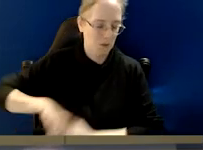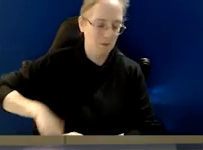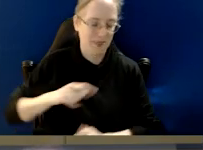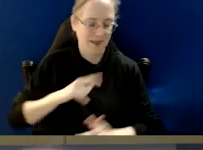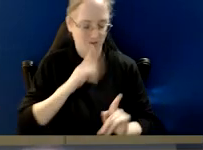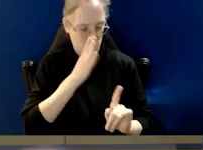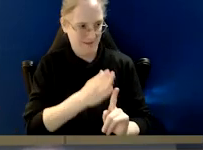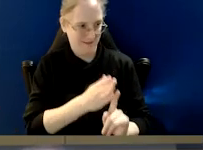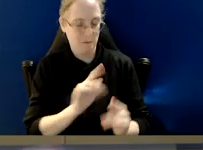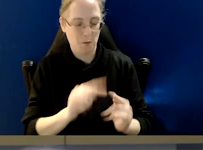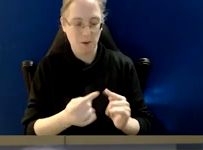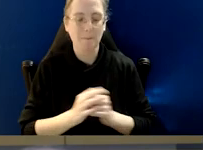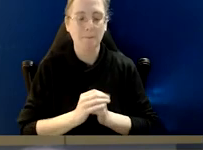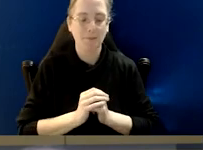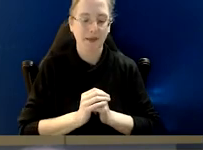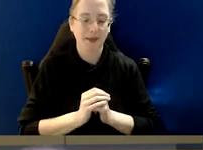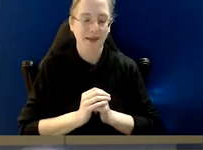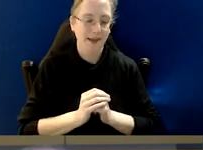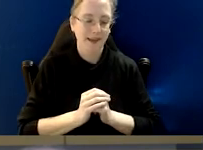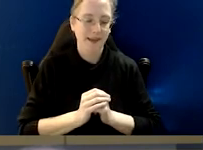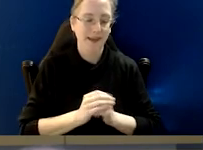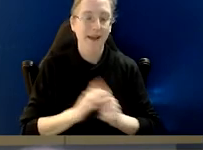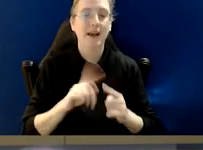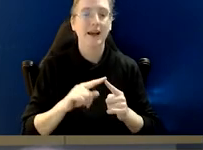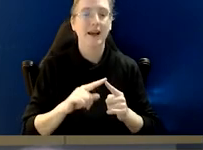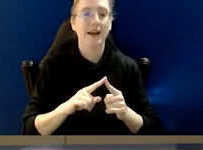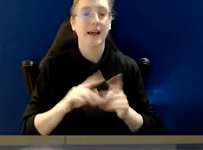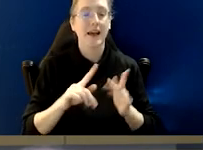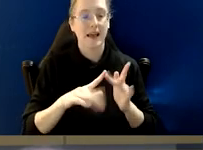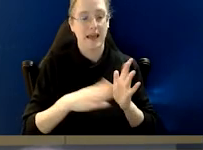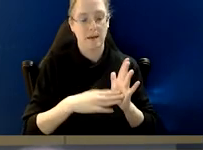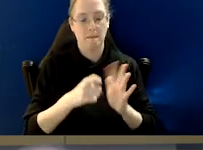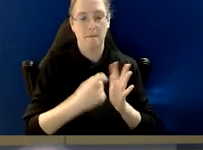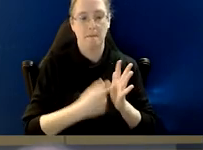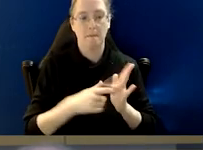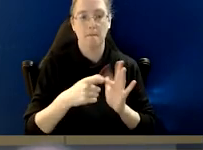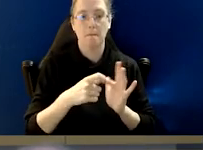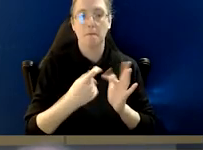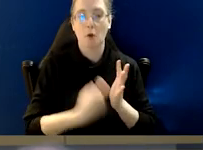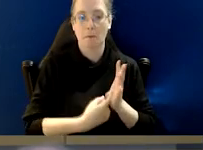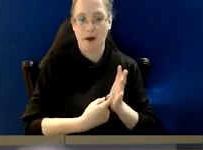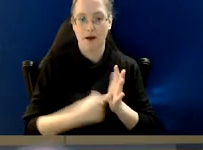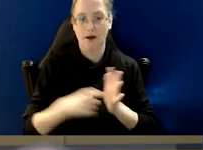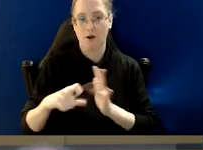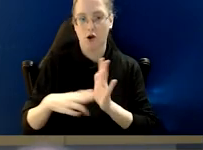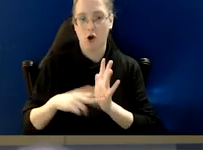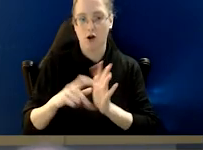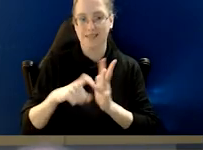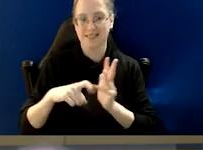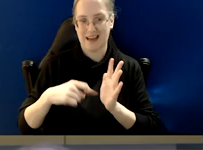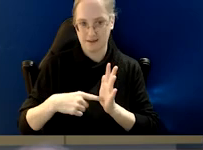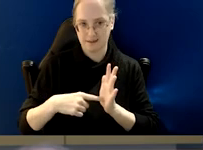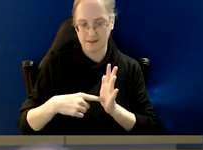But improper conduct I think is a particularly important part of really all of our work,